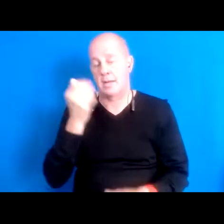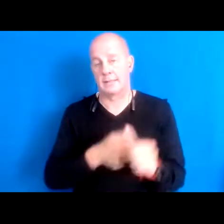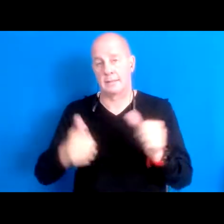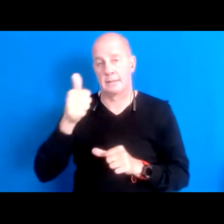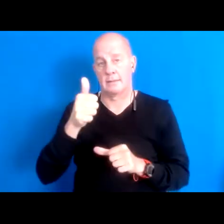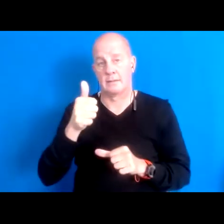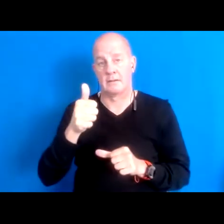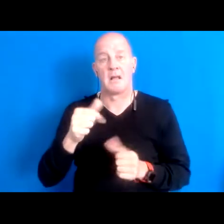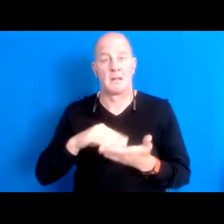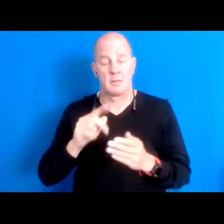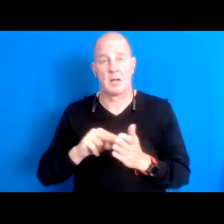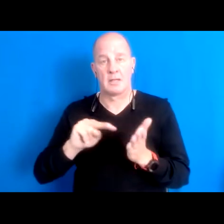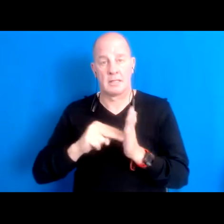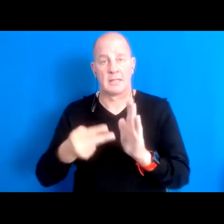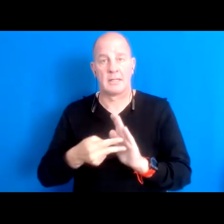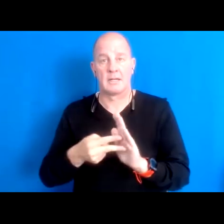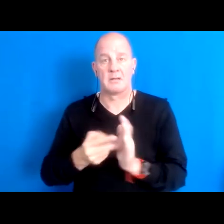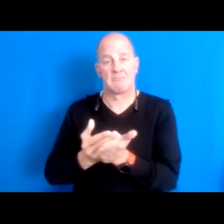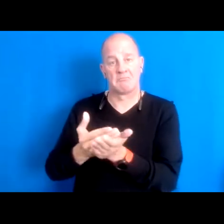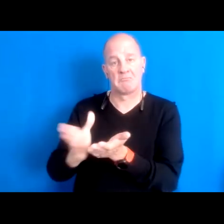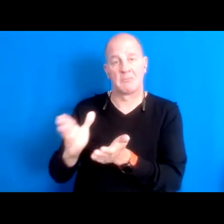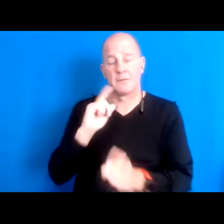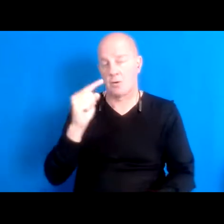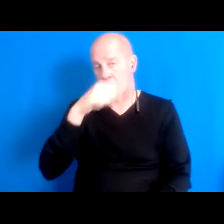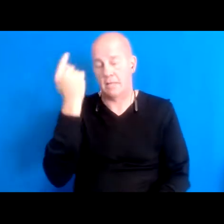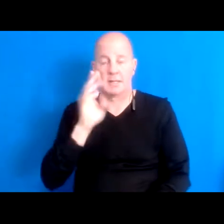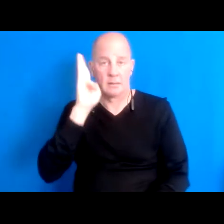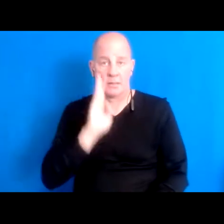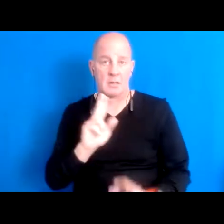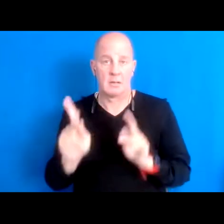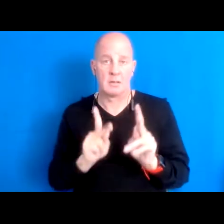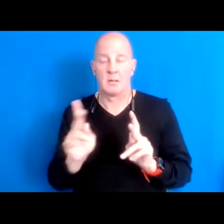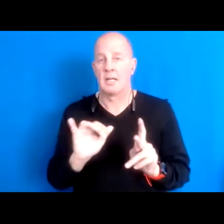alienation of black and brown folks from the land as a tool of societal control by white